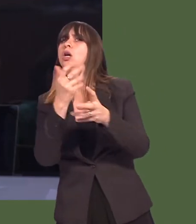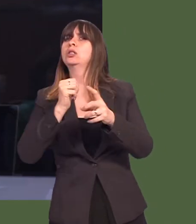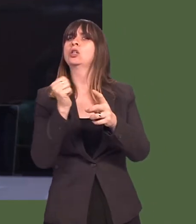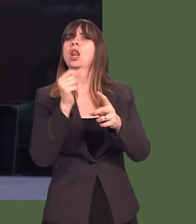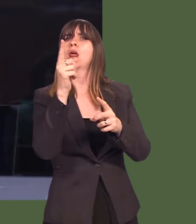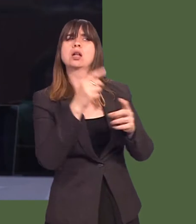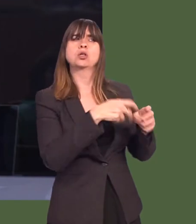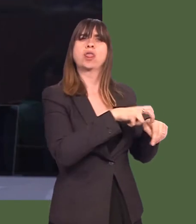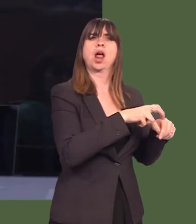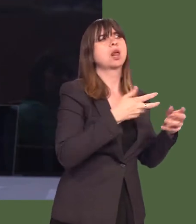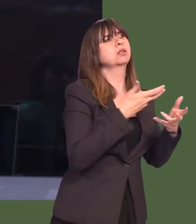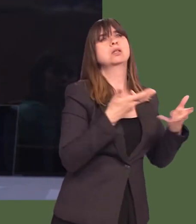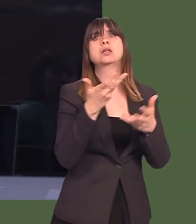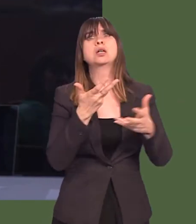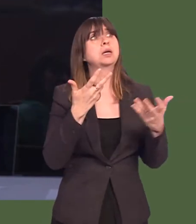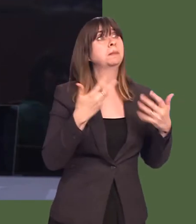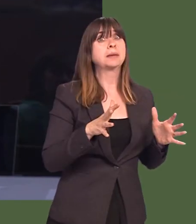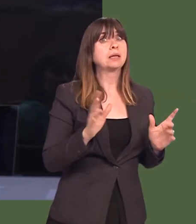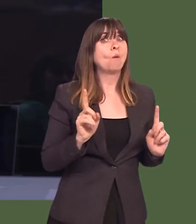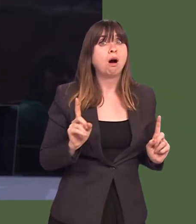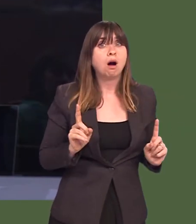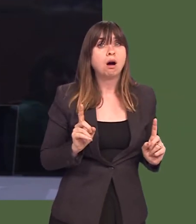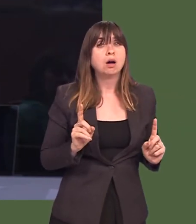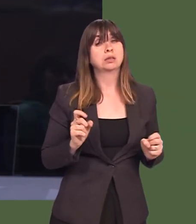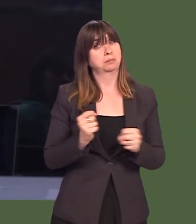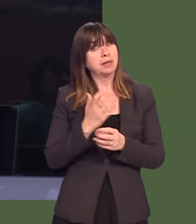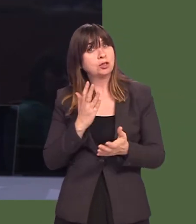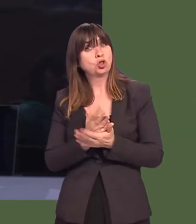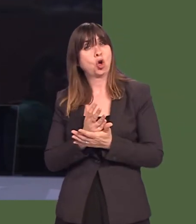in Scotland and Northern Ireland to agree that the future UK internal market should